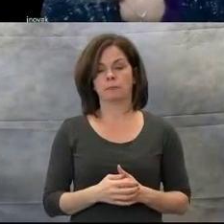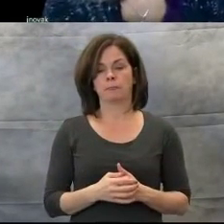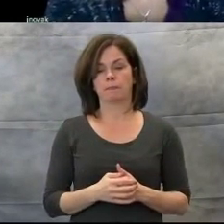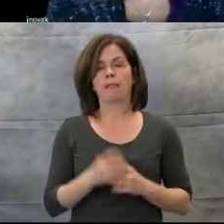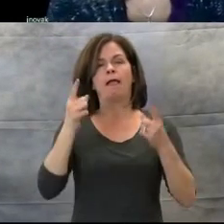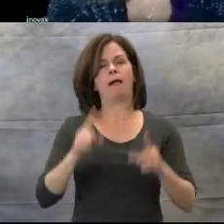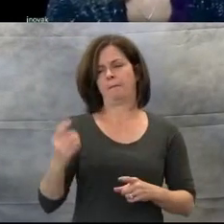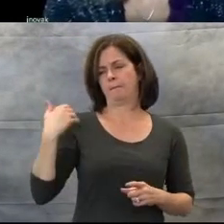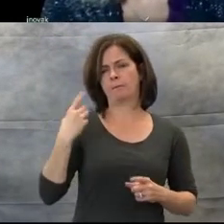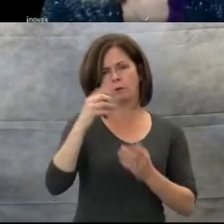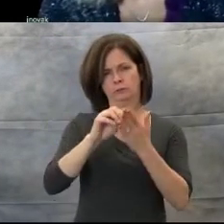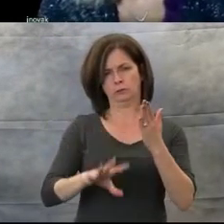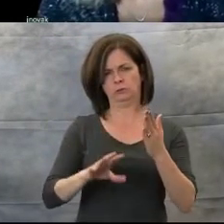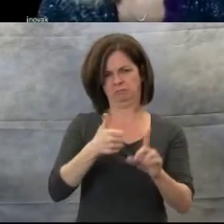who was on the autistic spectrum,